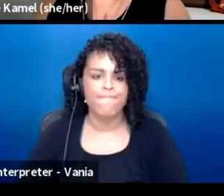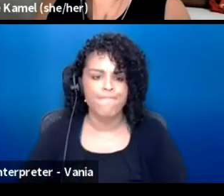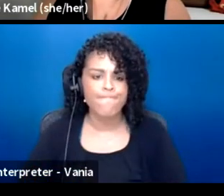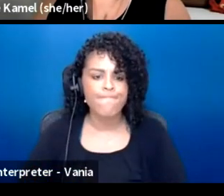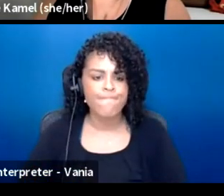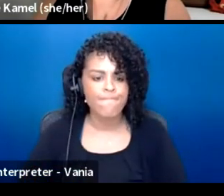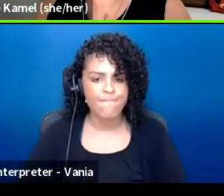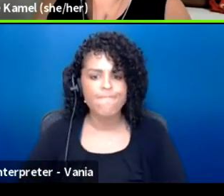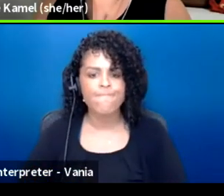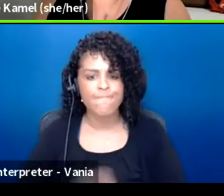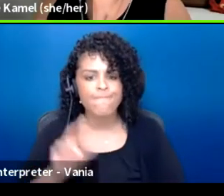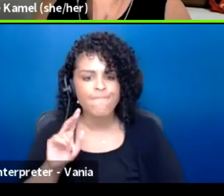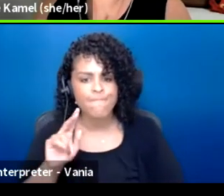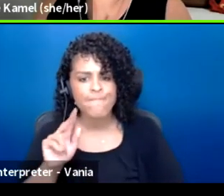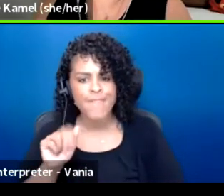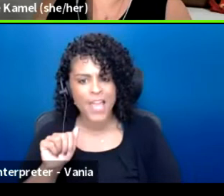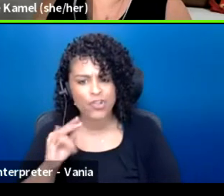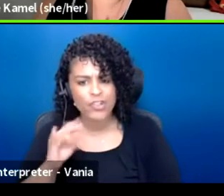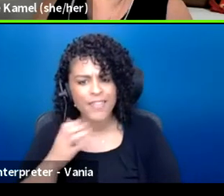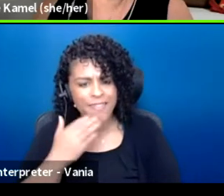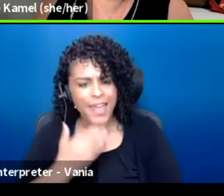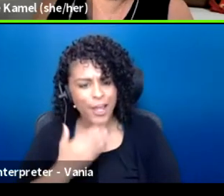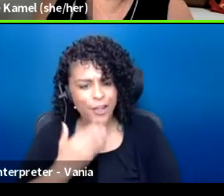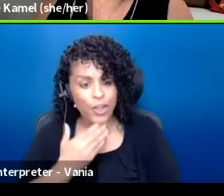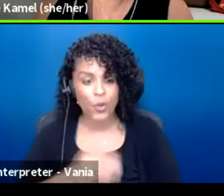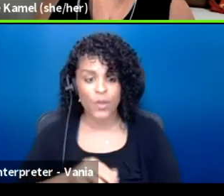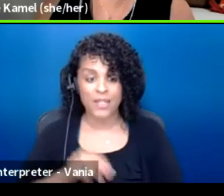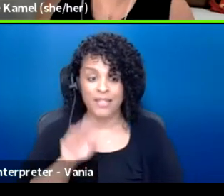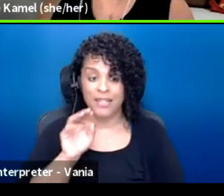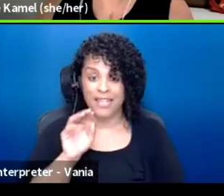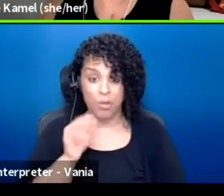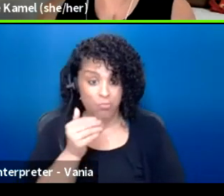Thank you. I'm hearing a lot... I just wanna... Go ahead, Miki.